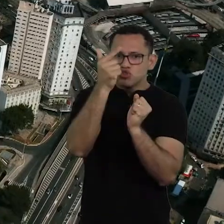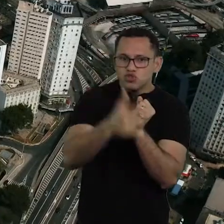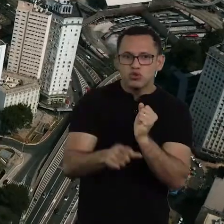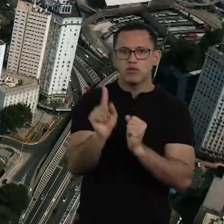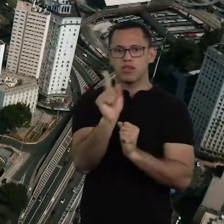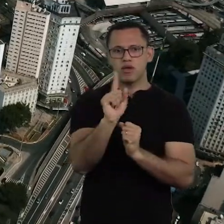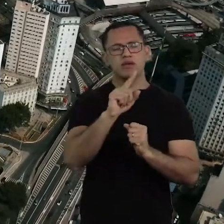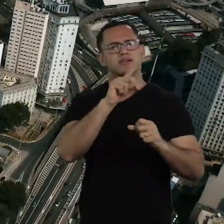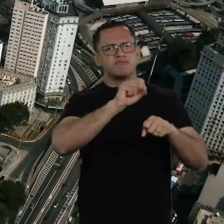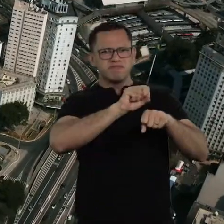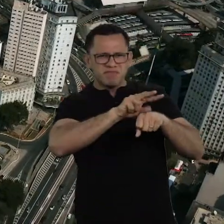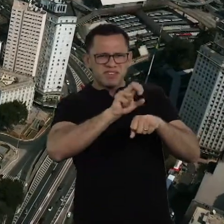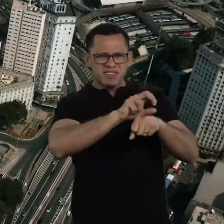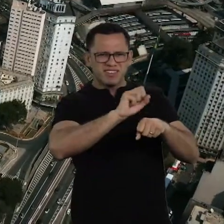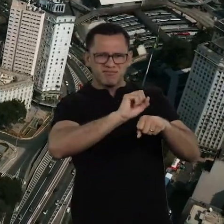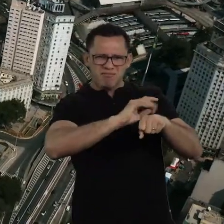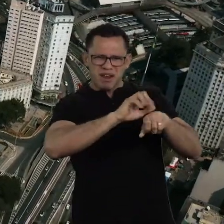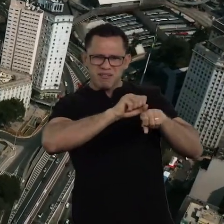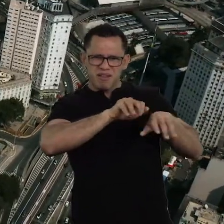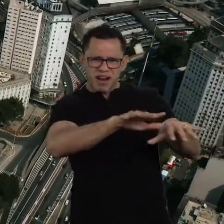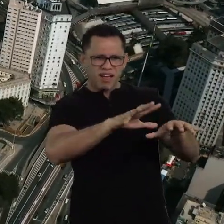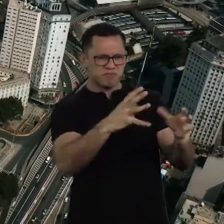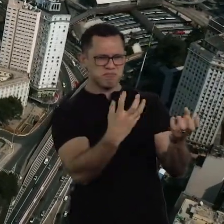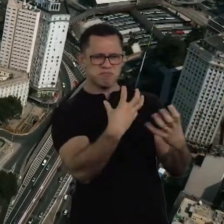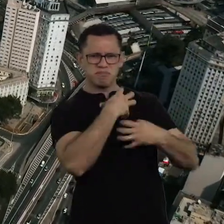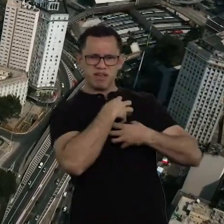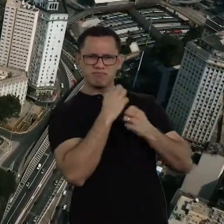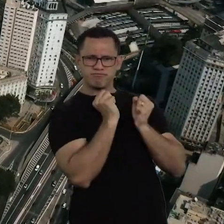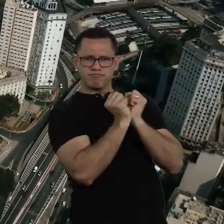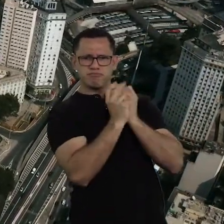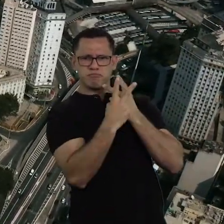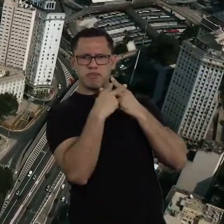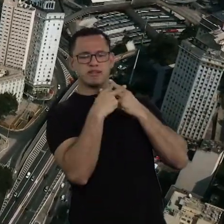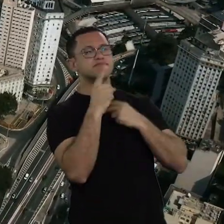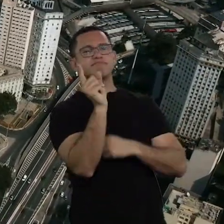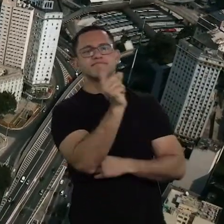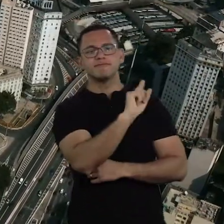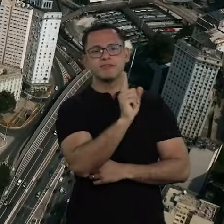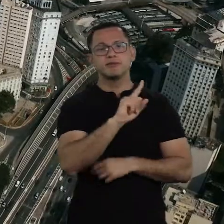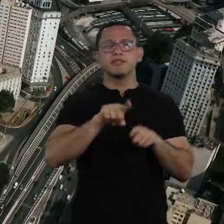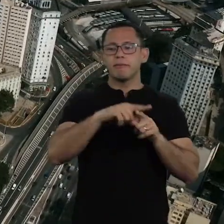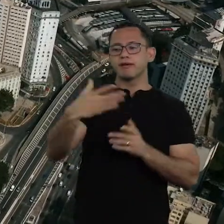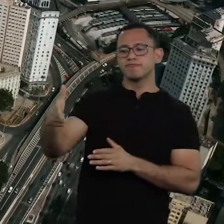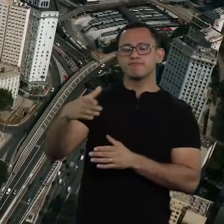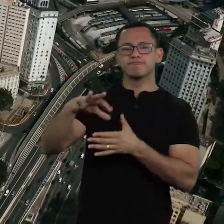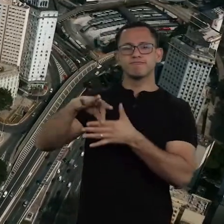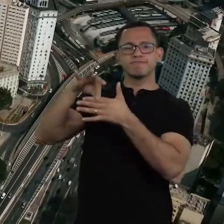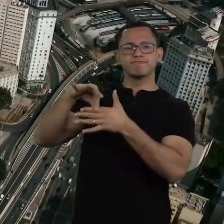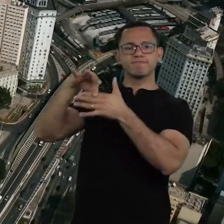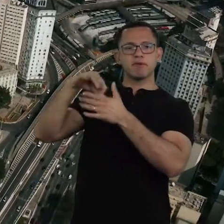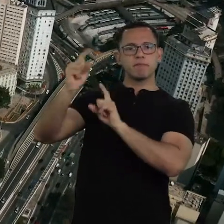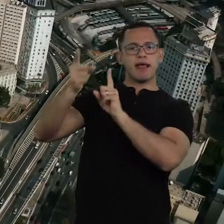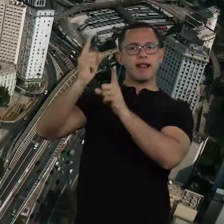and much less by the despots on duty, as long as we use the ability to reflect,